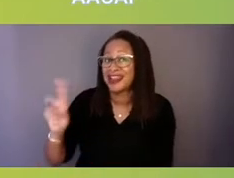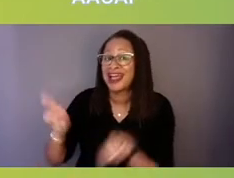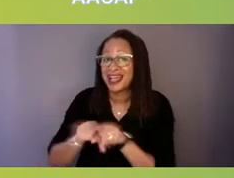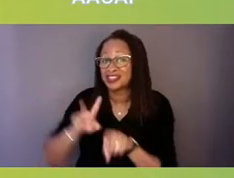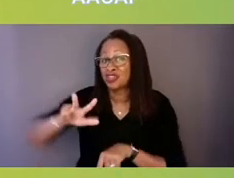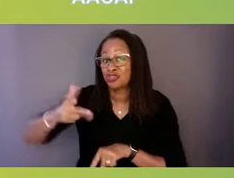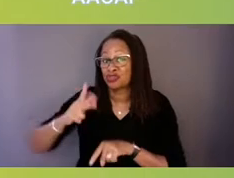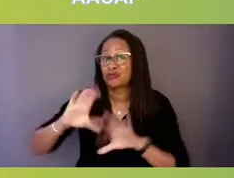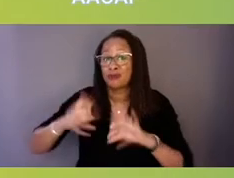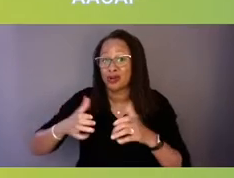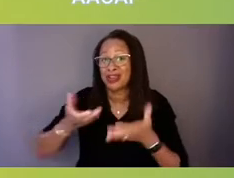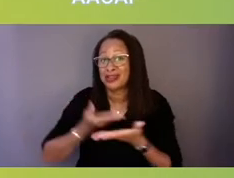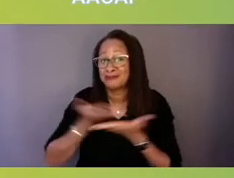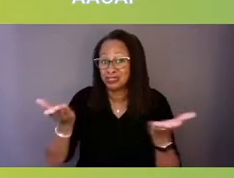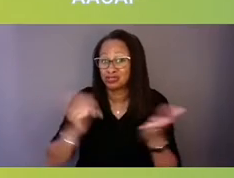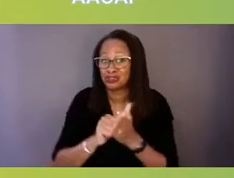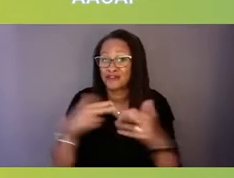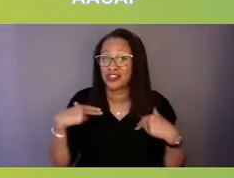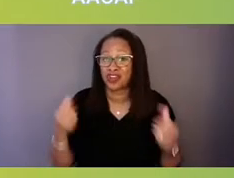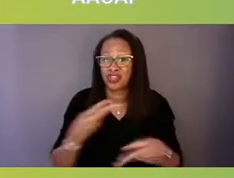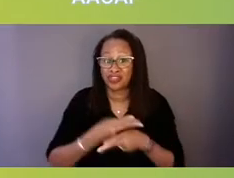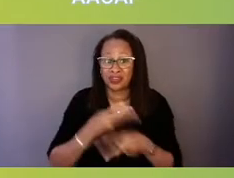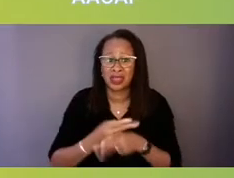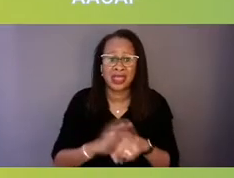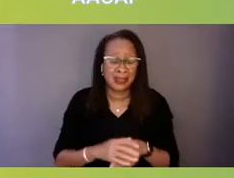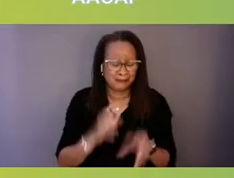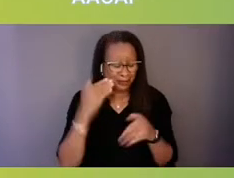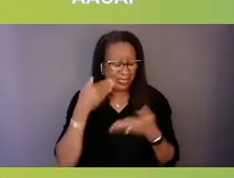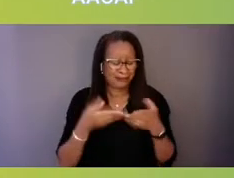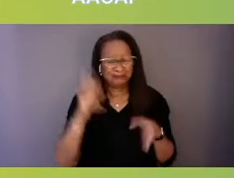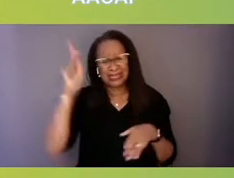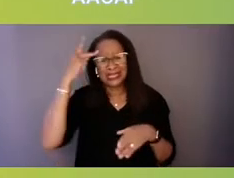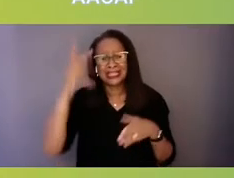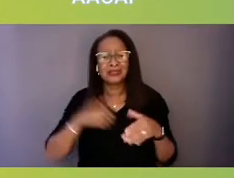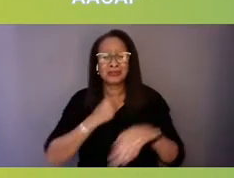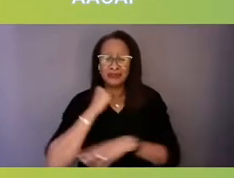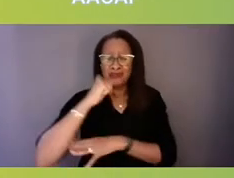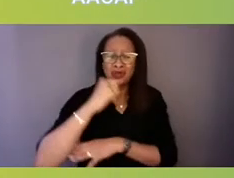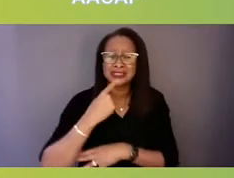Politically there'd be a revolt, they'd say, "No way you can do that." So why are we accepting it?